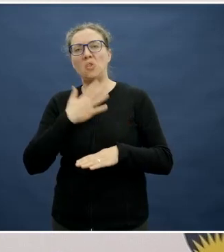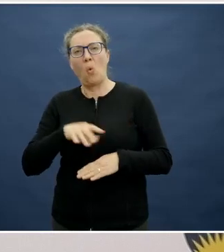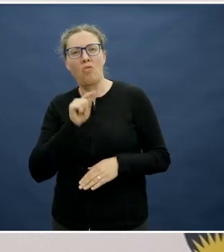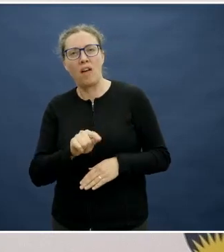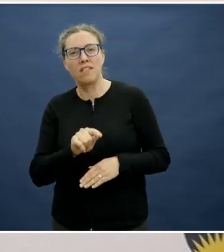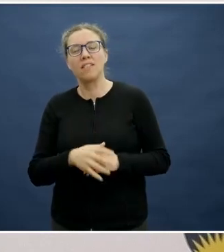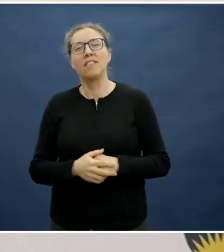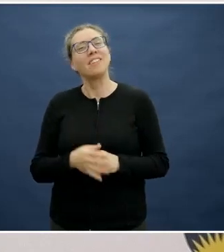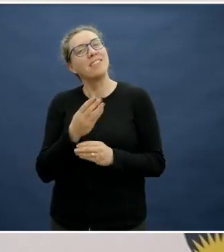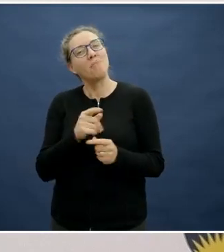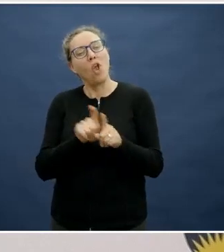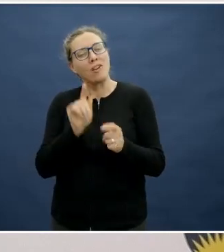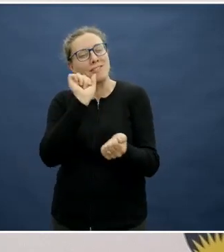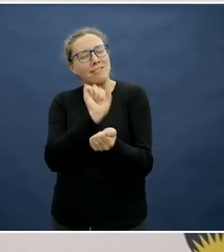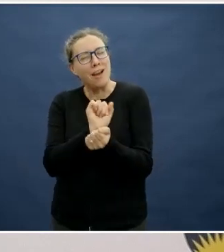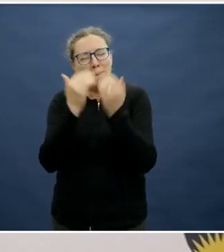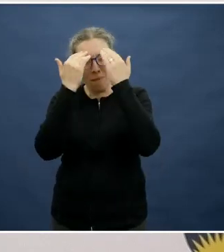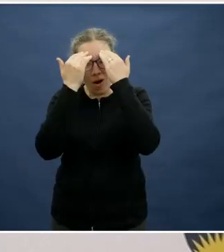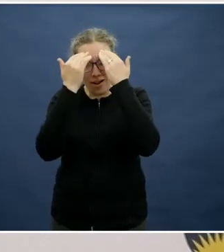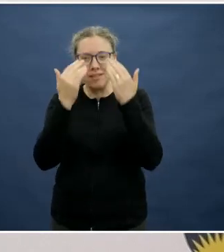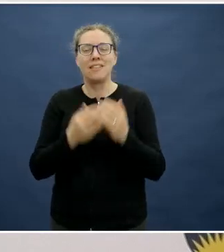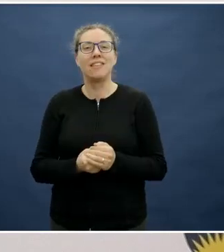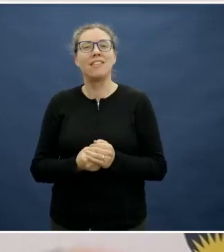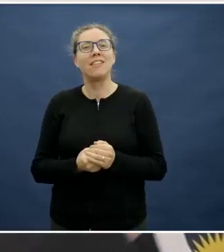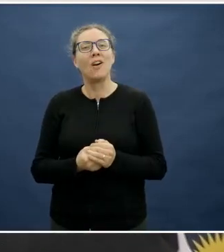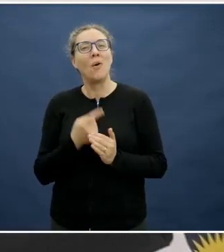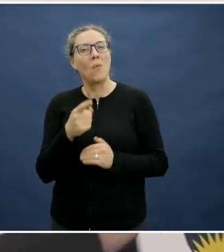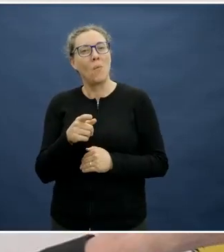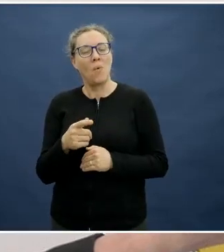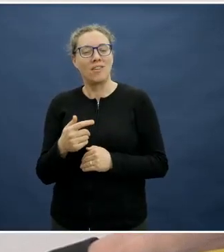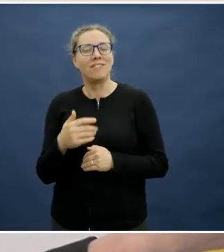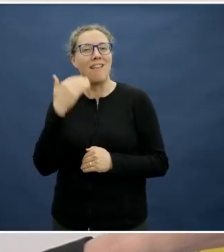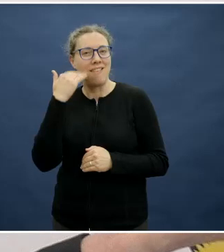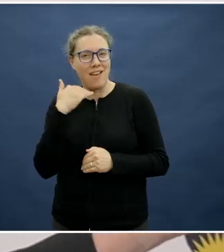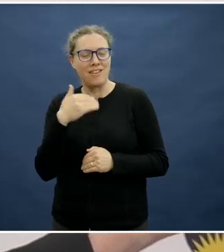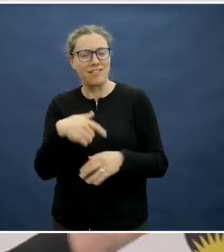Jess says, quite rightly, "I just want to get some food into my kids". Some thoughts from the panel?